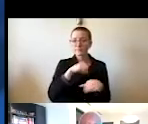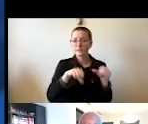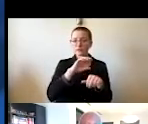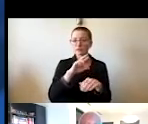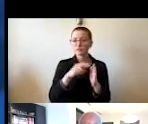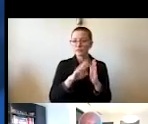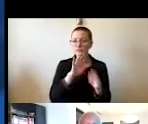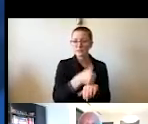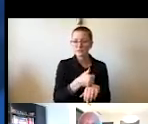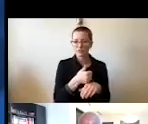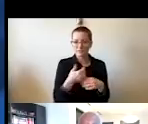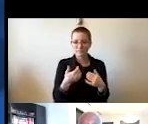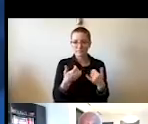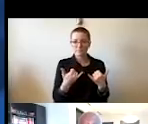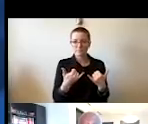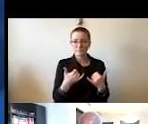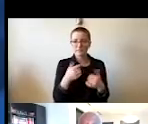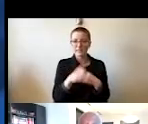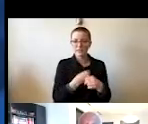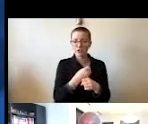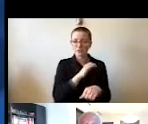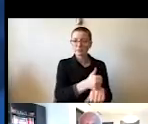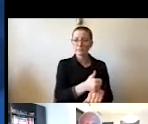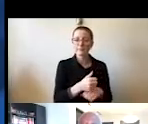Two of seven new federal research institutes